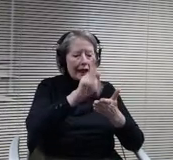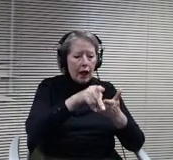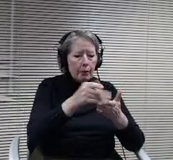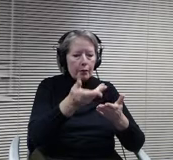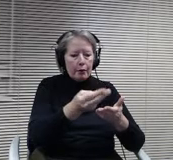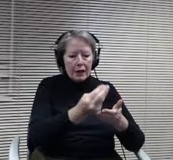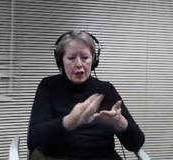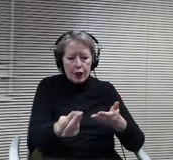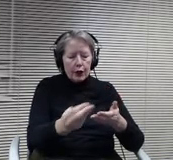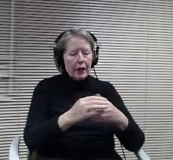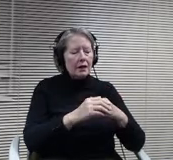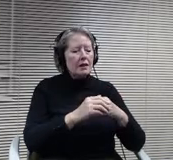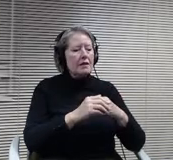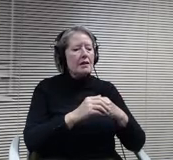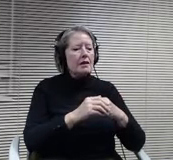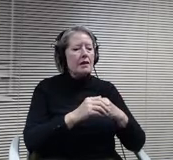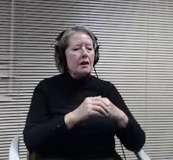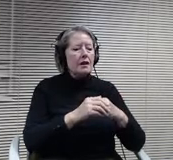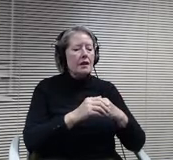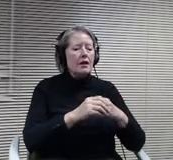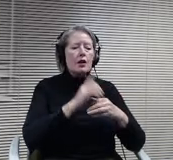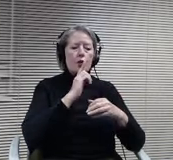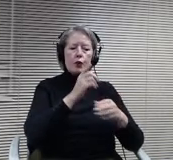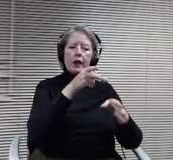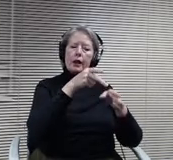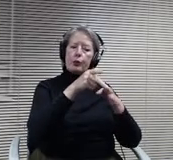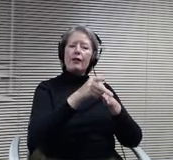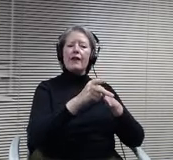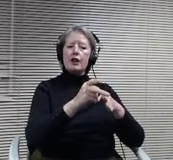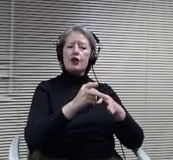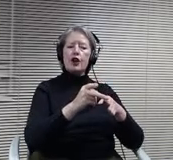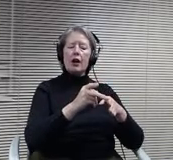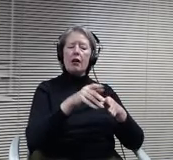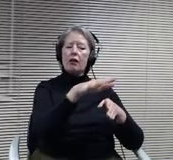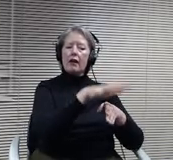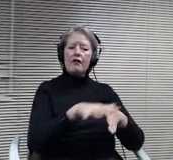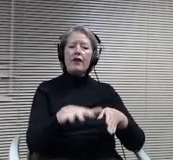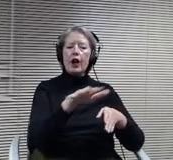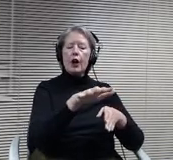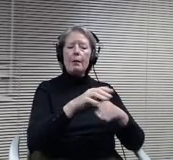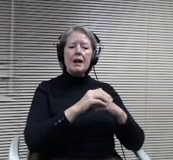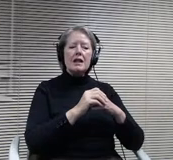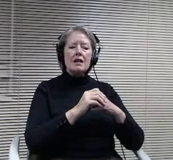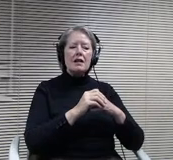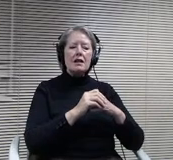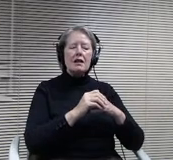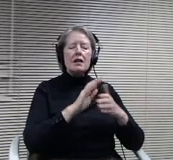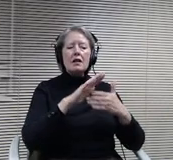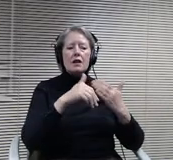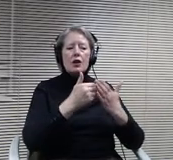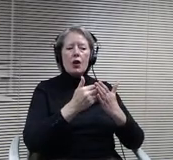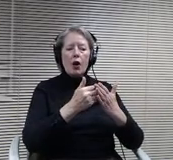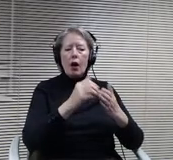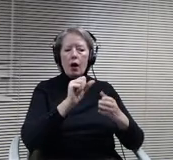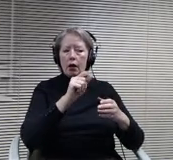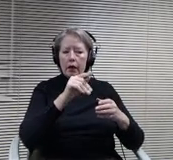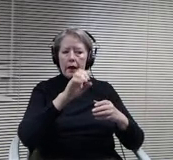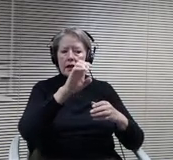I mentioned, all the space and things we've learned is making sure that we future proof it in that learning environment will